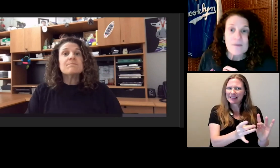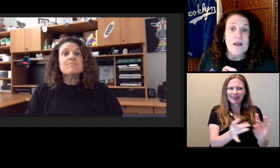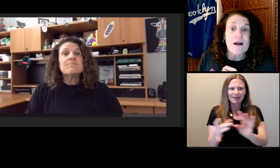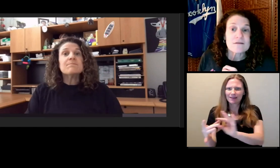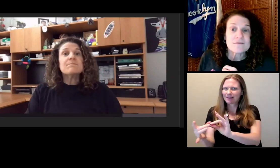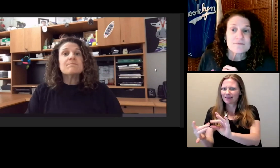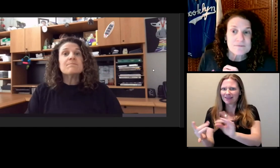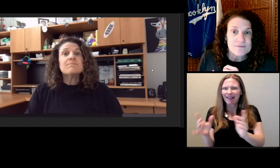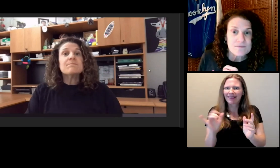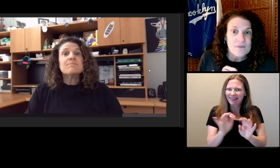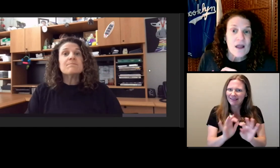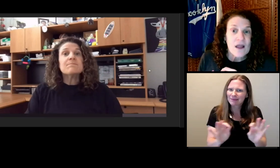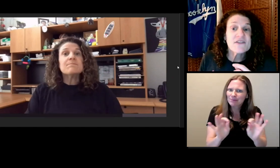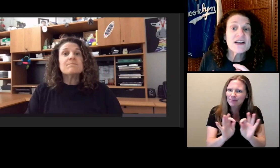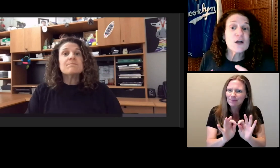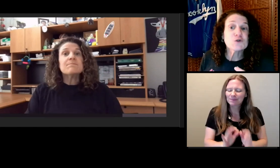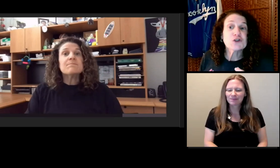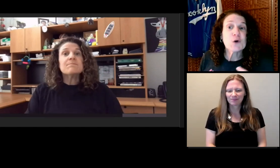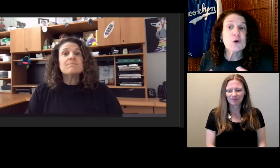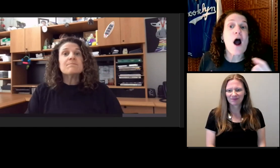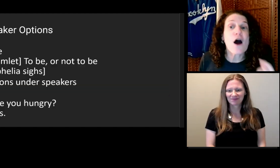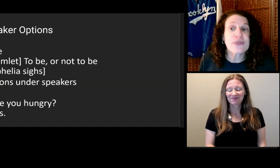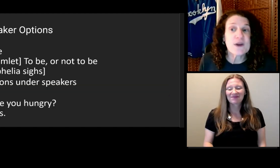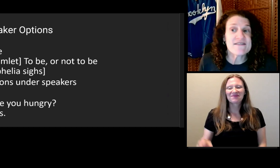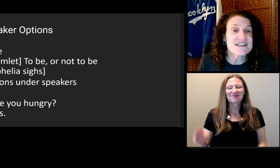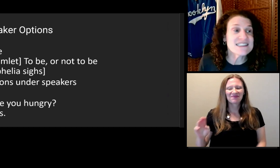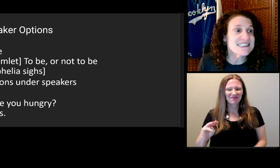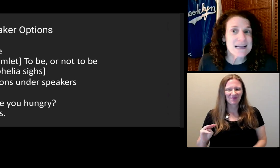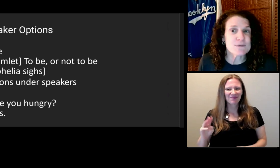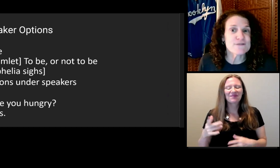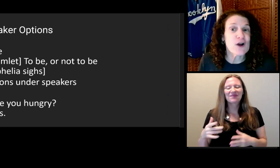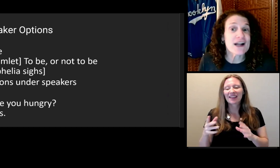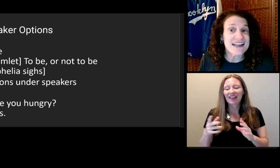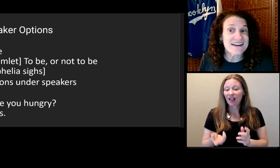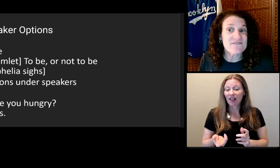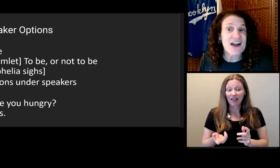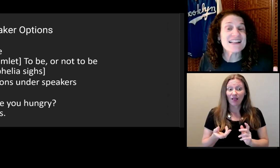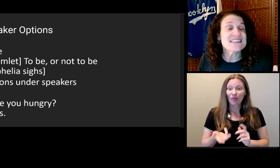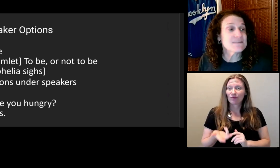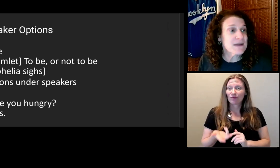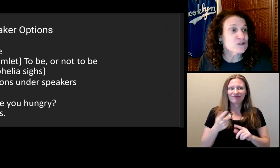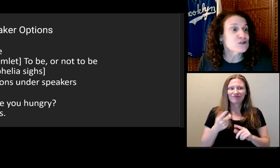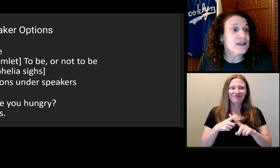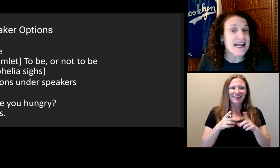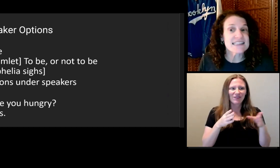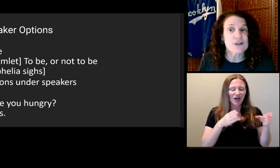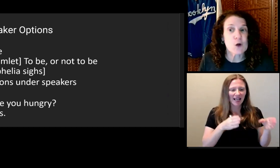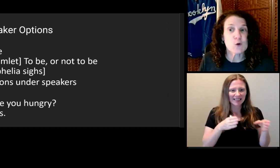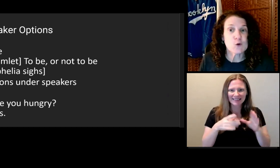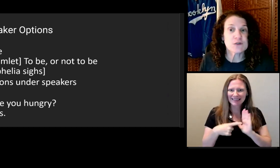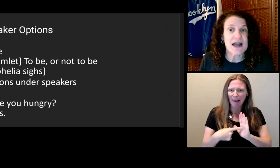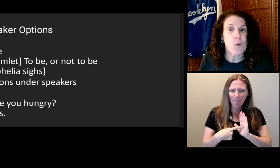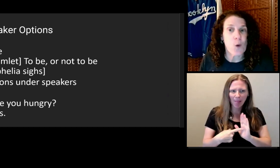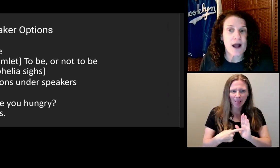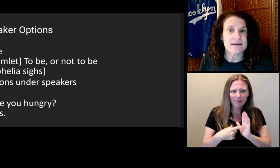The video shows all three of these examples for identifying the speakers to let